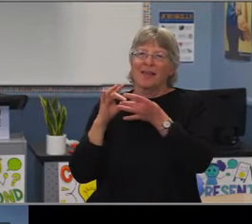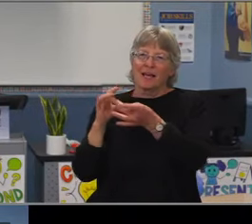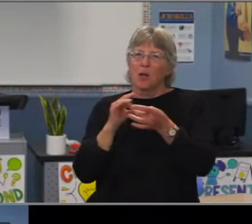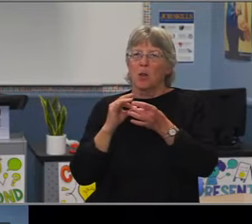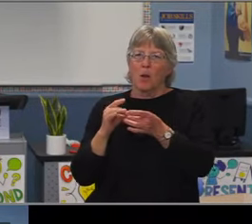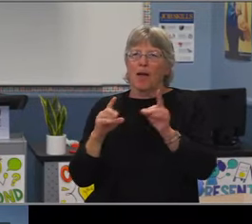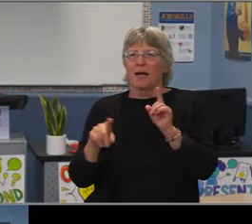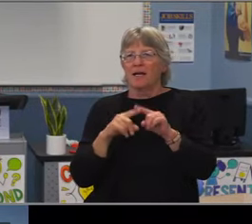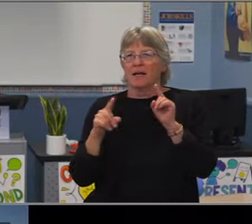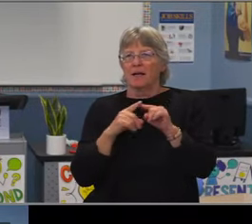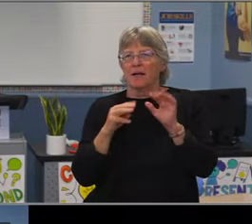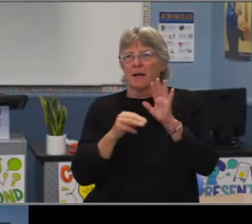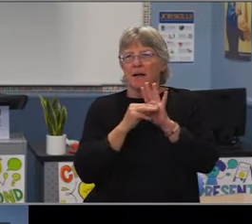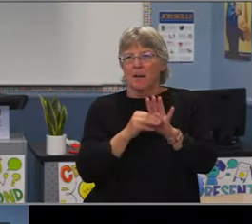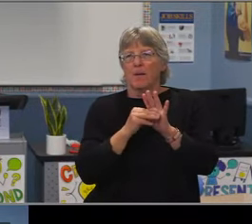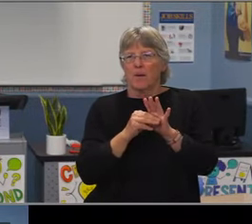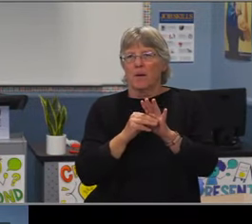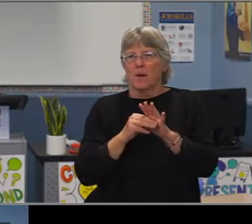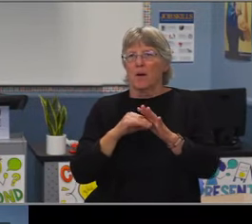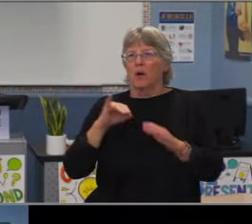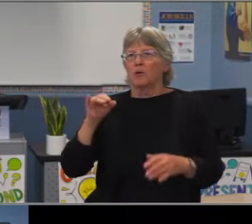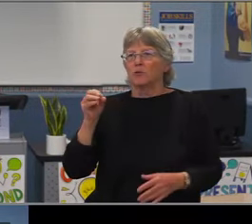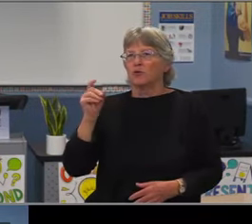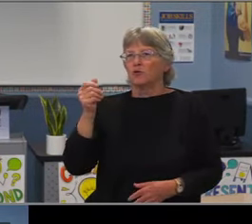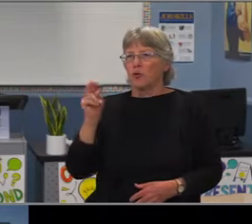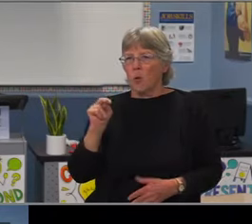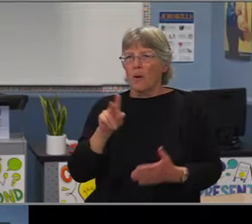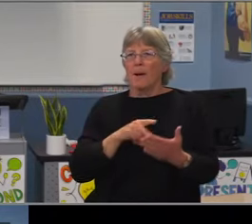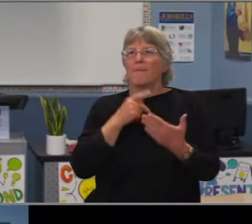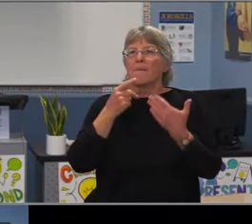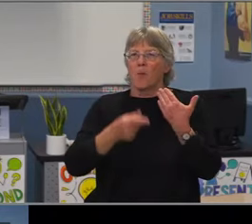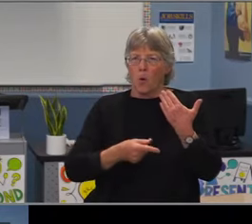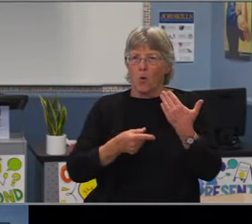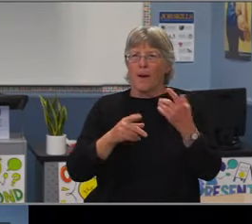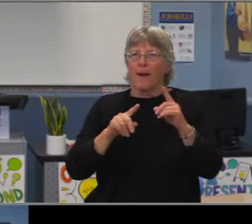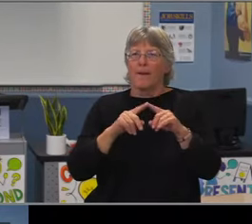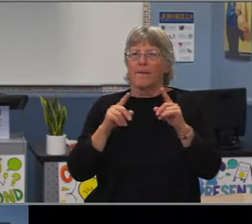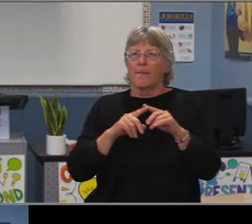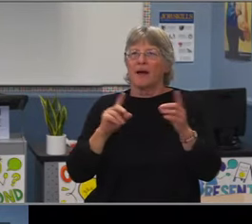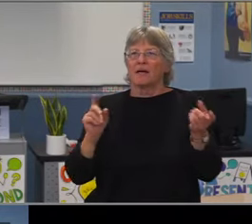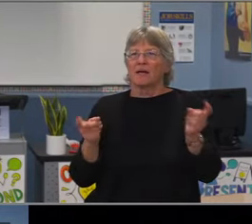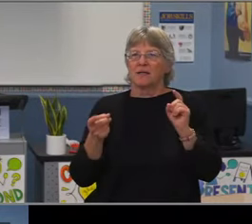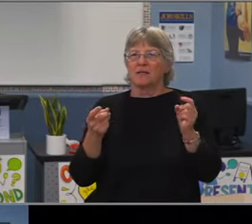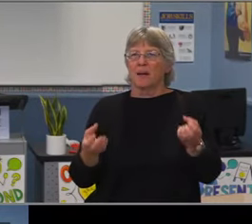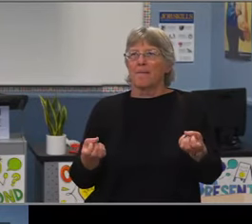without Dr. Felton Williams and Mr. Jon Meyer, who have spent over 30 years combined